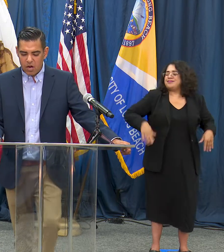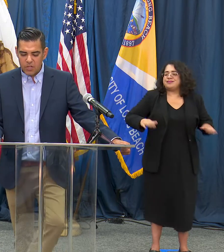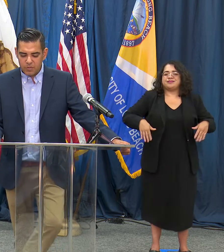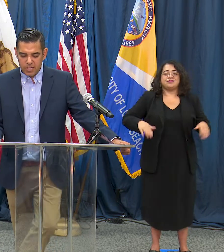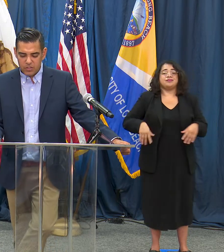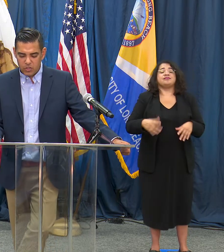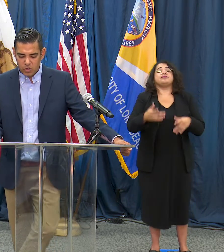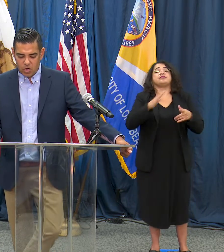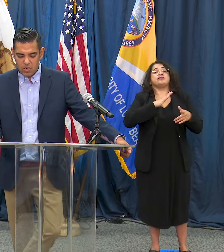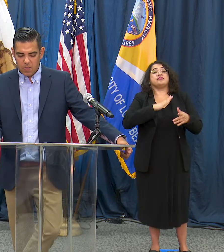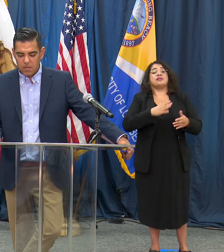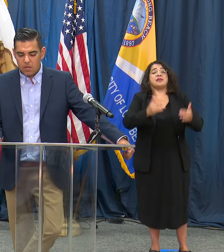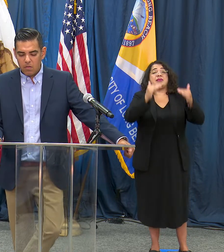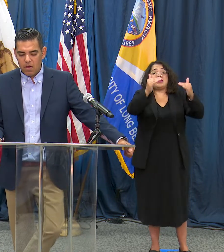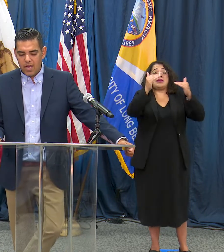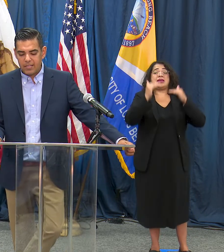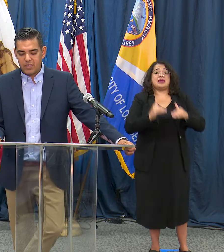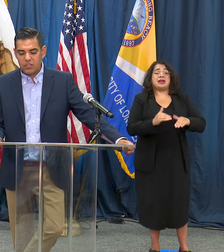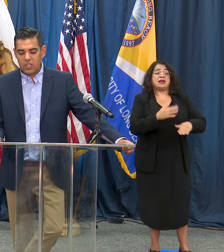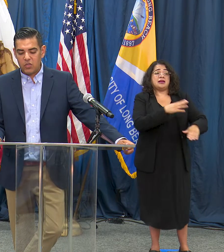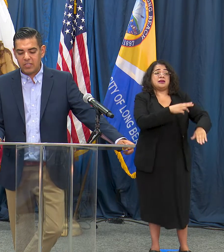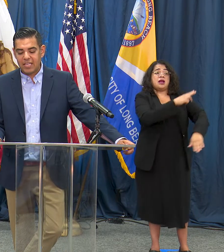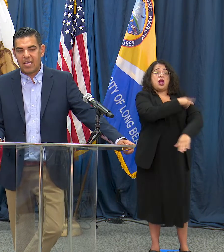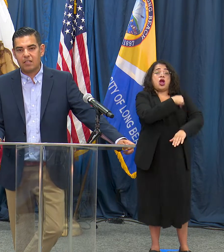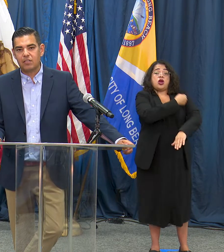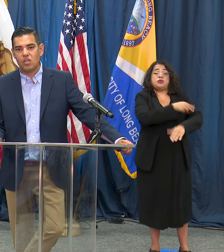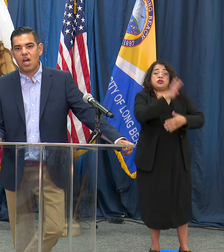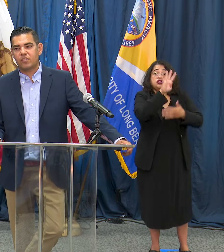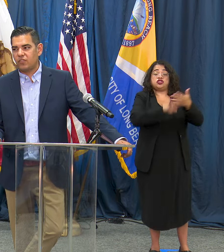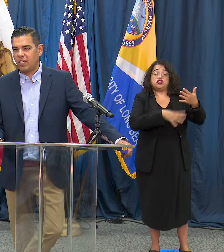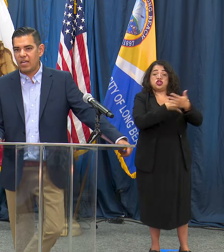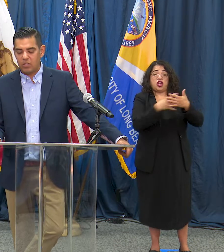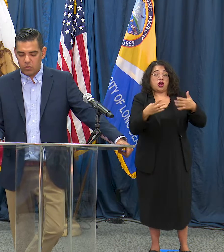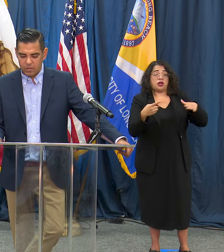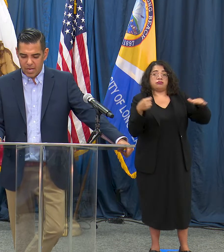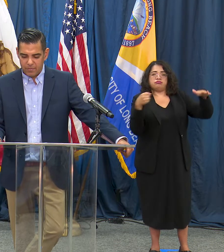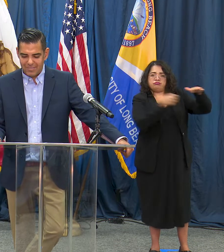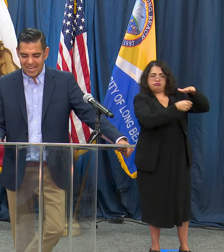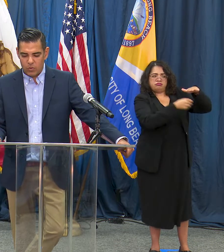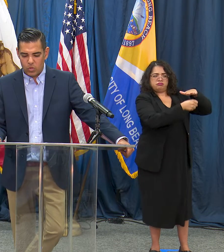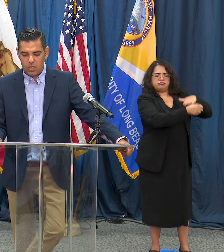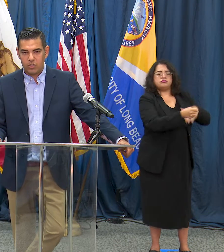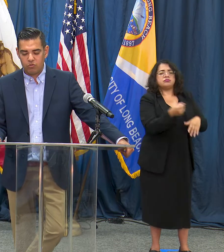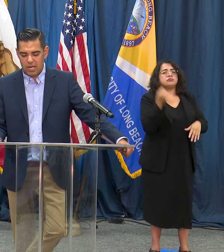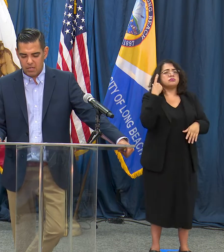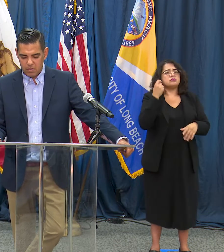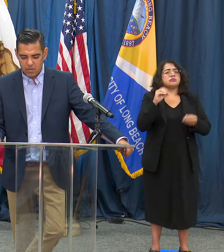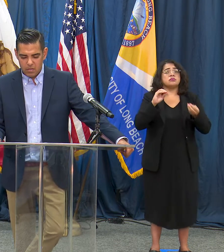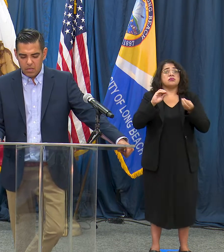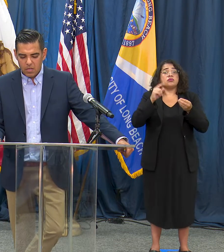hospitalization chart continues again to not see any type of downward trend.